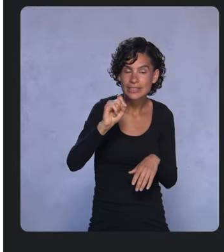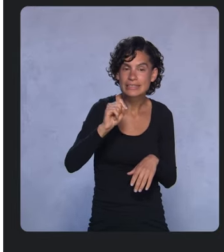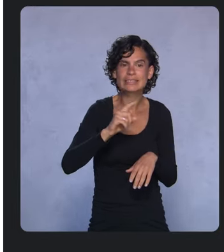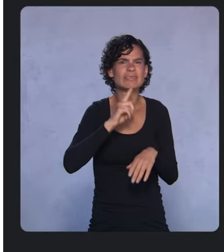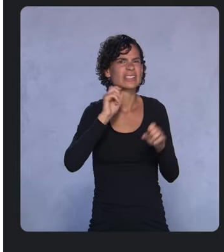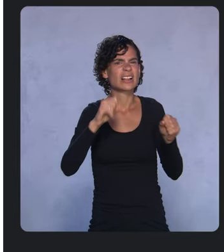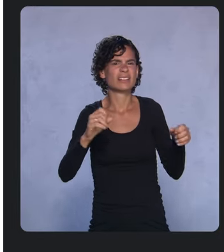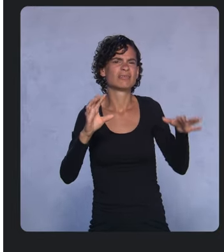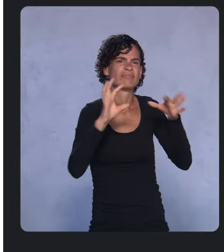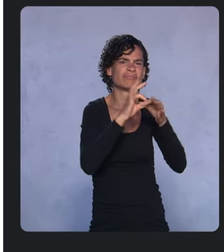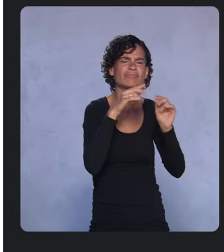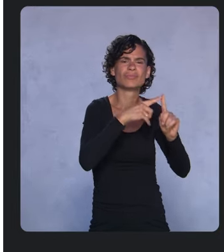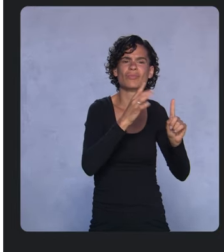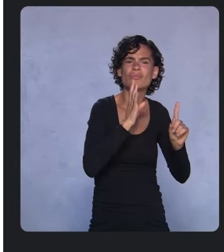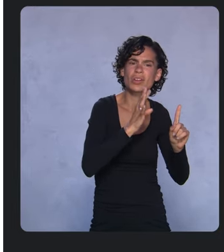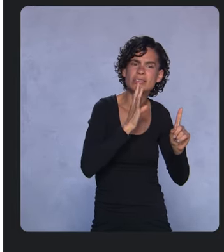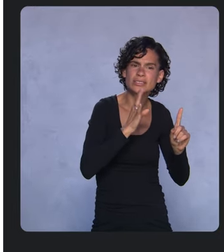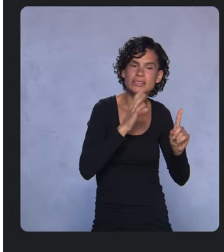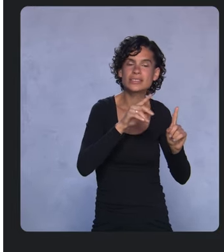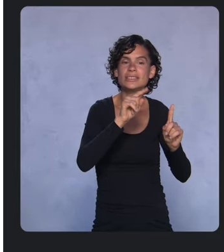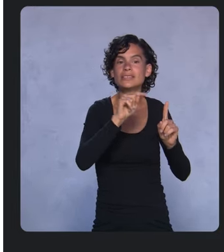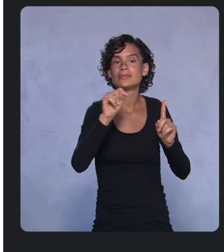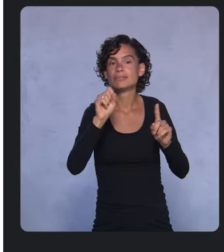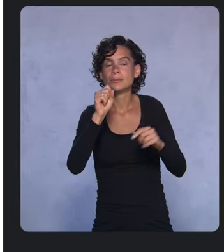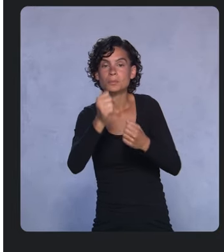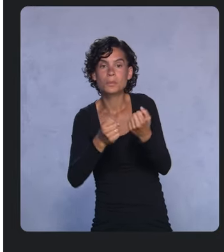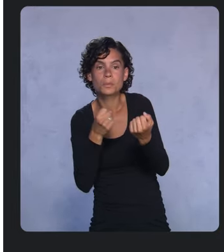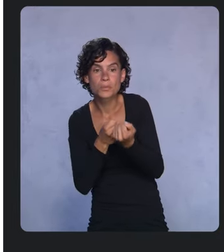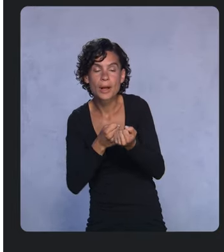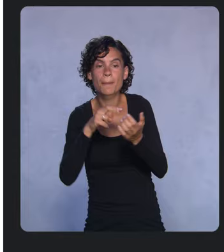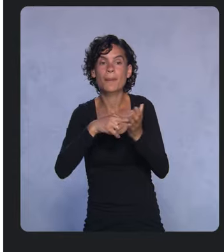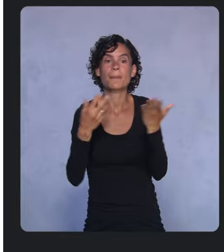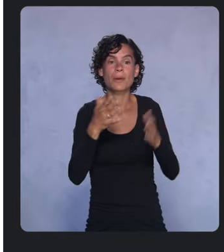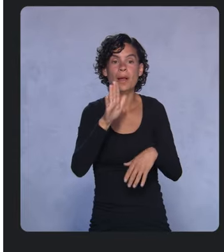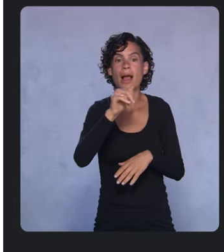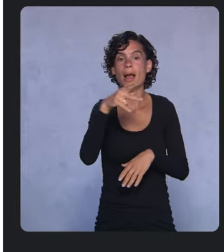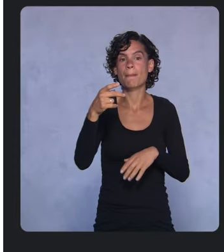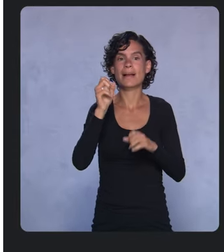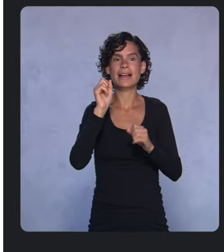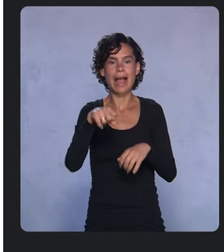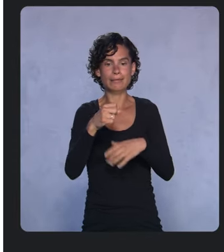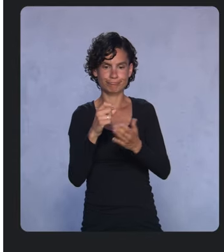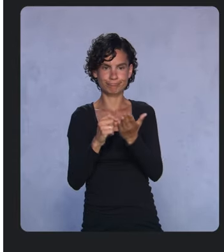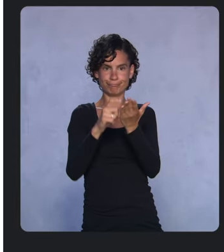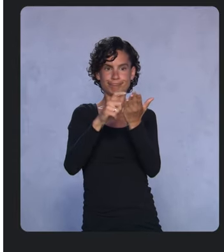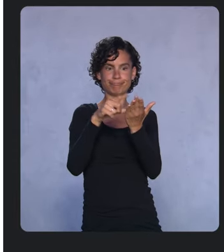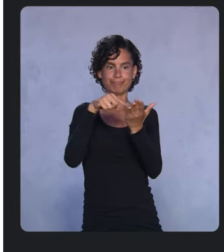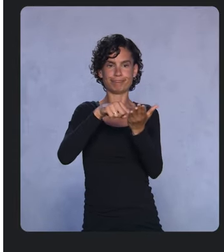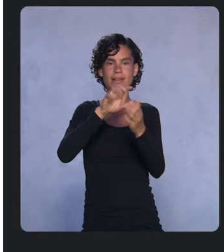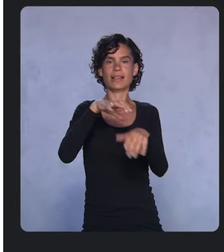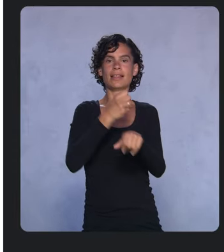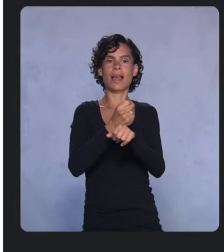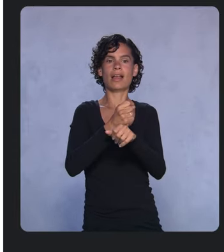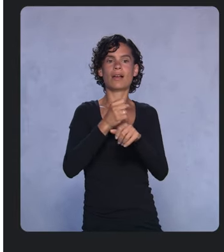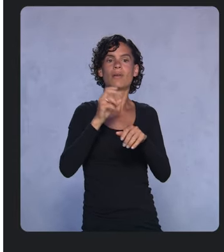and adding TTS support, allowing your app to show up on surfaces like the Lock Screen on mobile or even as a view on Android Auto.